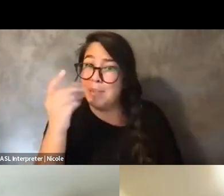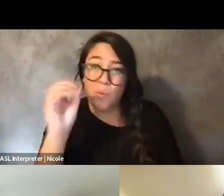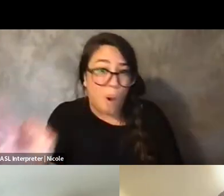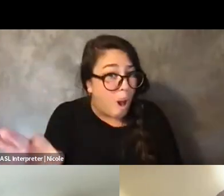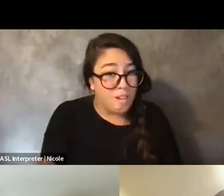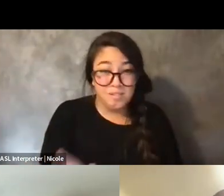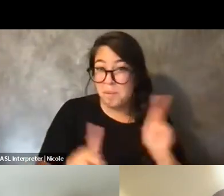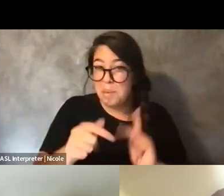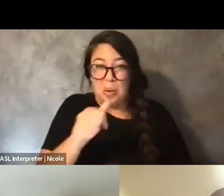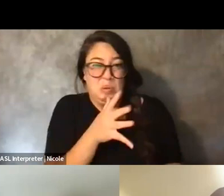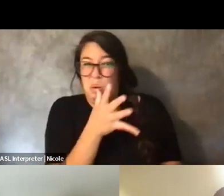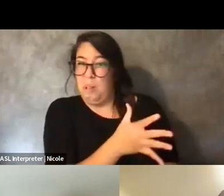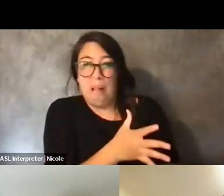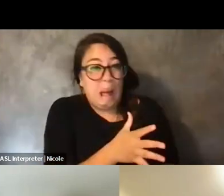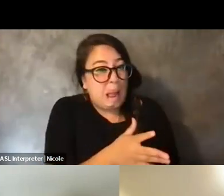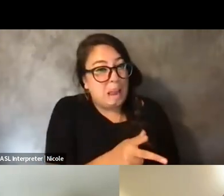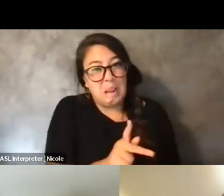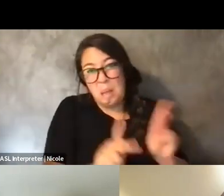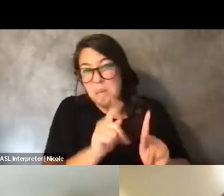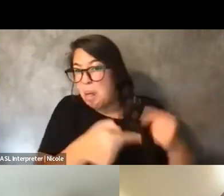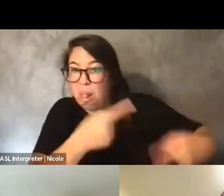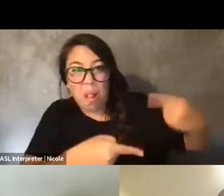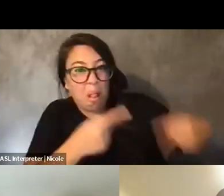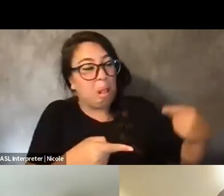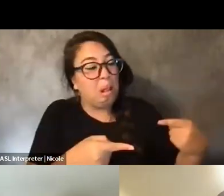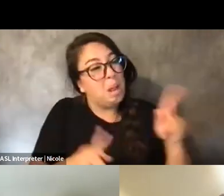people that you have to, like, set boundaries with. I mean, like, obviously we have to set boundaries with ourselves and everybody.